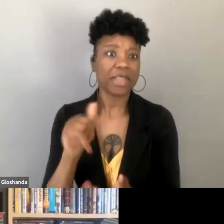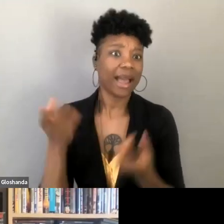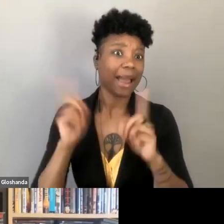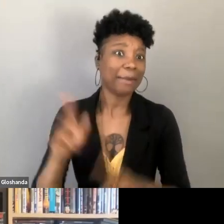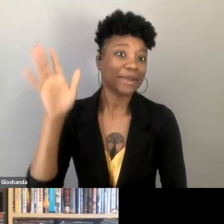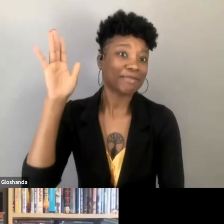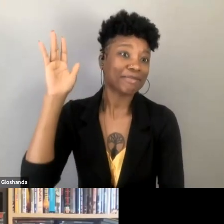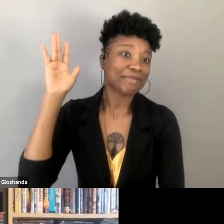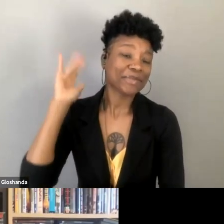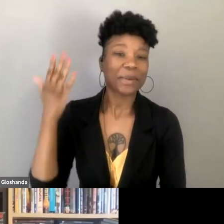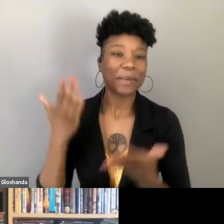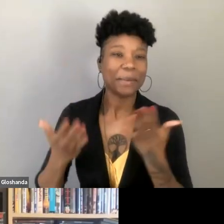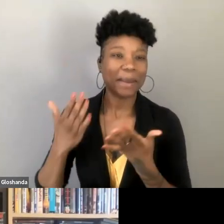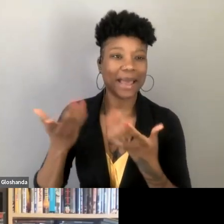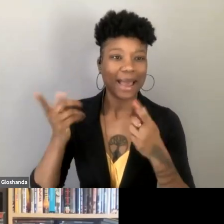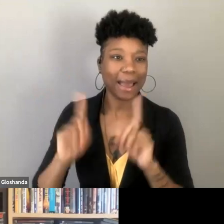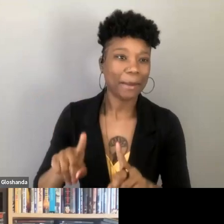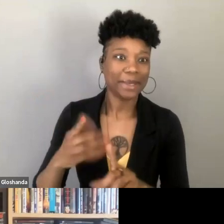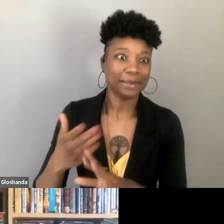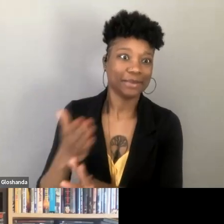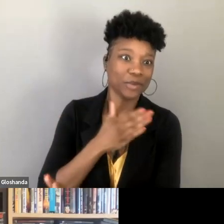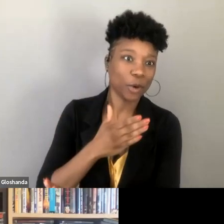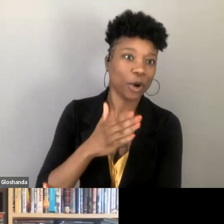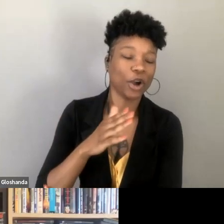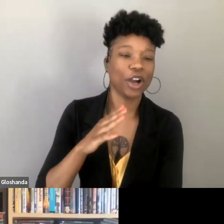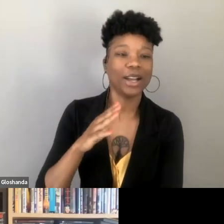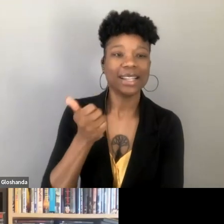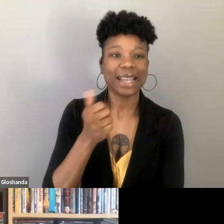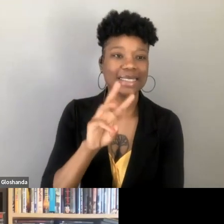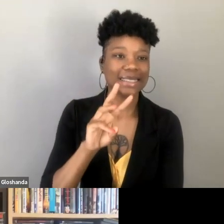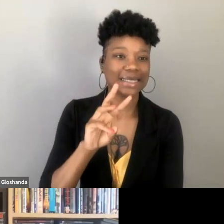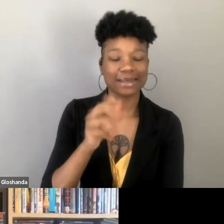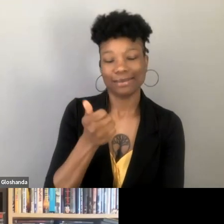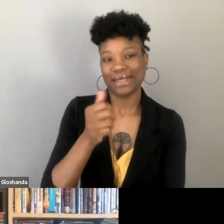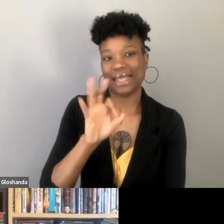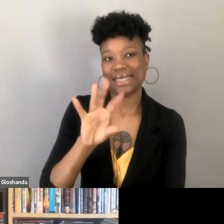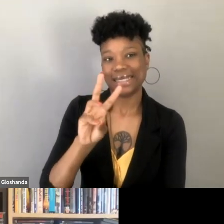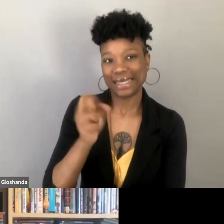maybe the pre-60s 20th century, that this is like, part of how we actually get